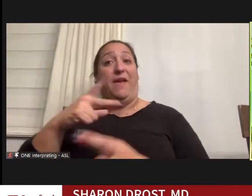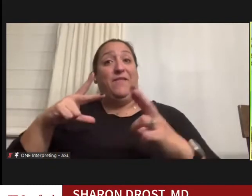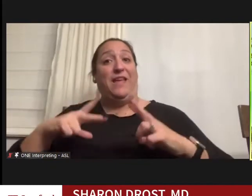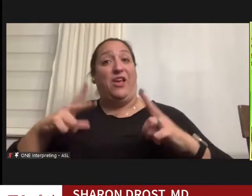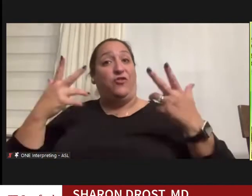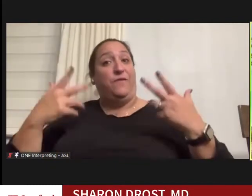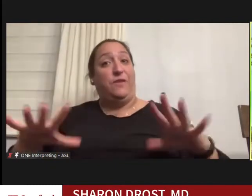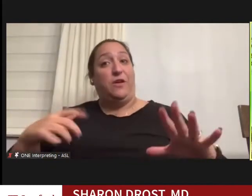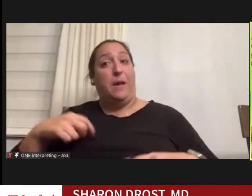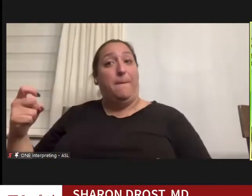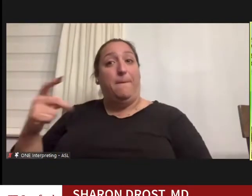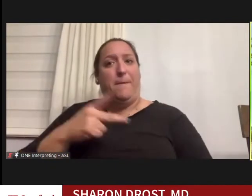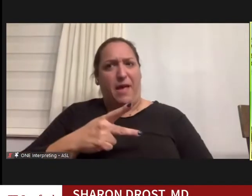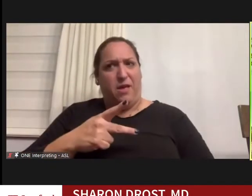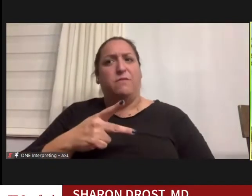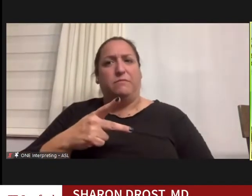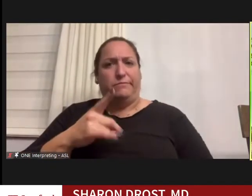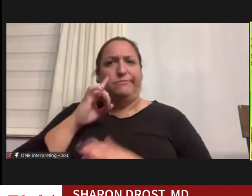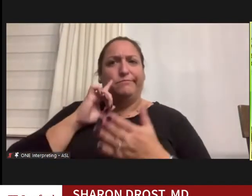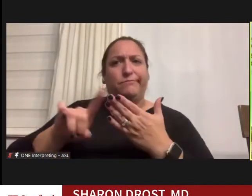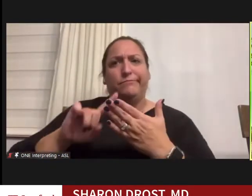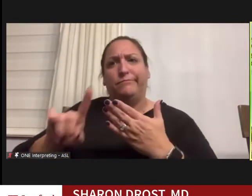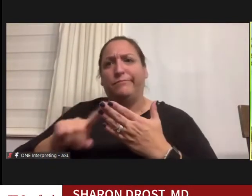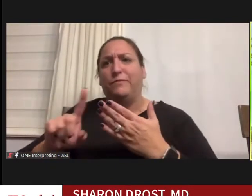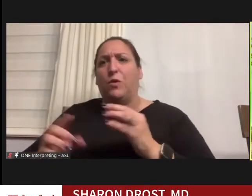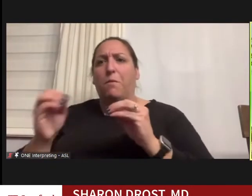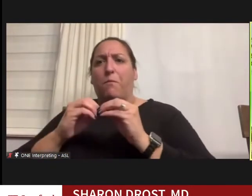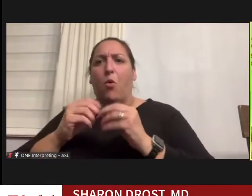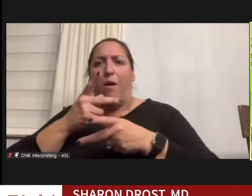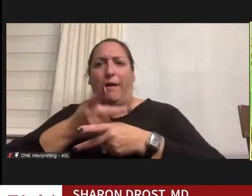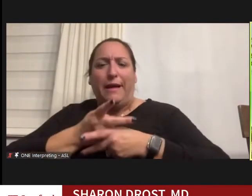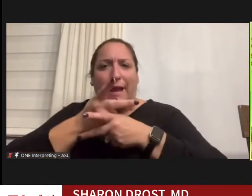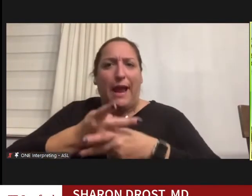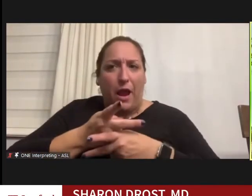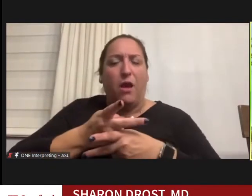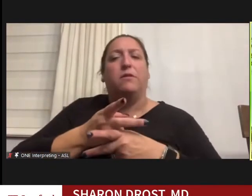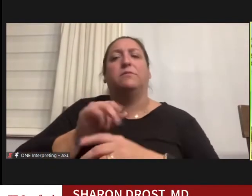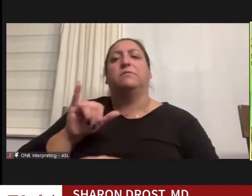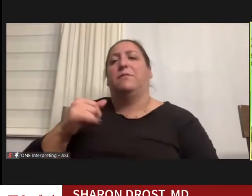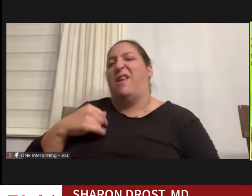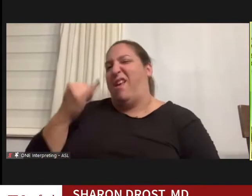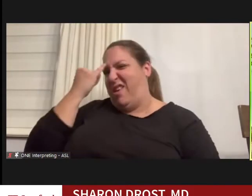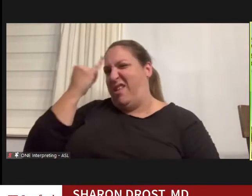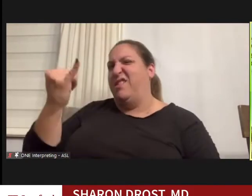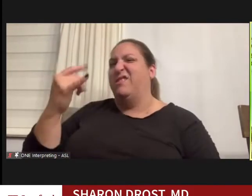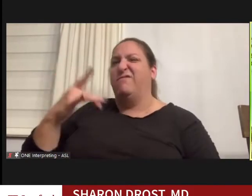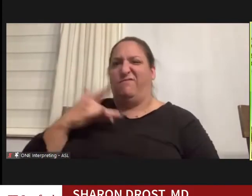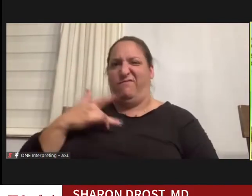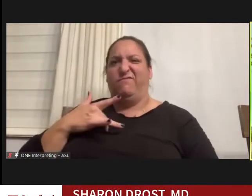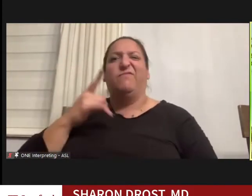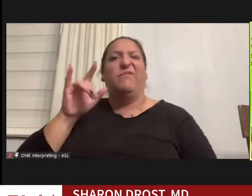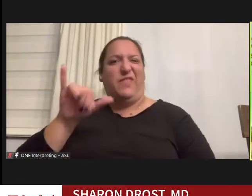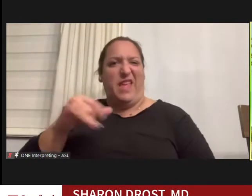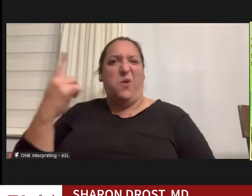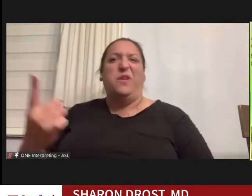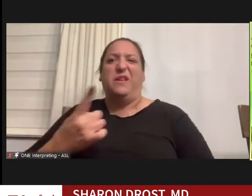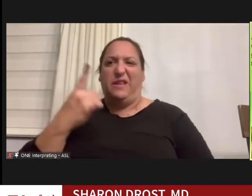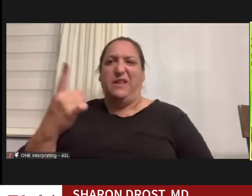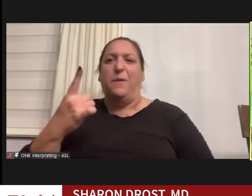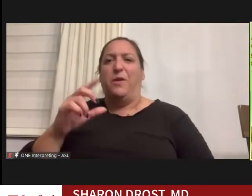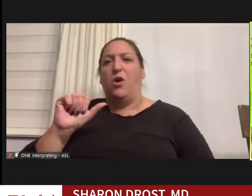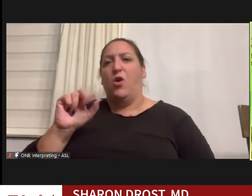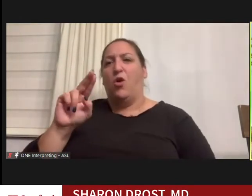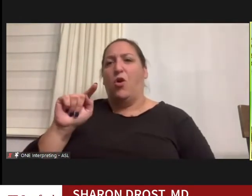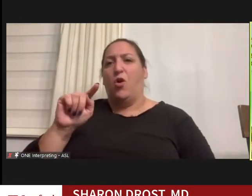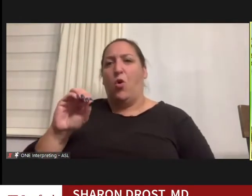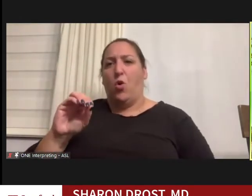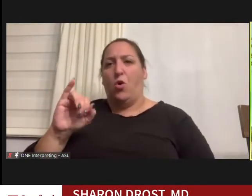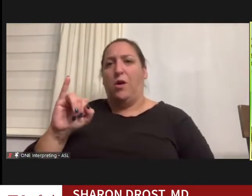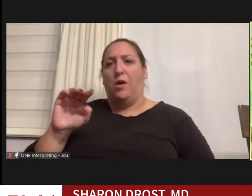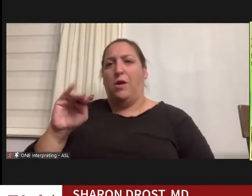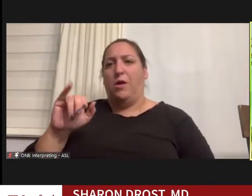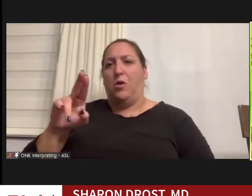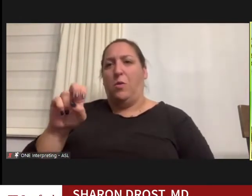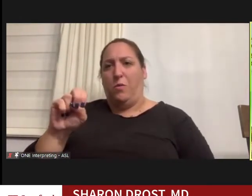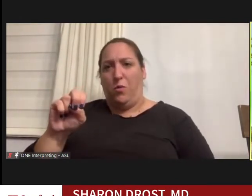I sought further care and I had an idea that this was something autoimmune, and I had some very